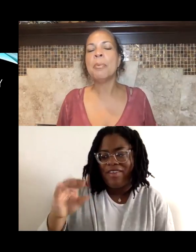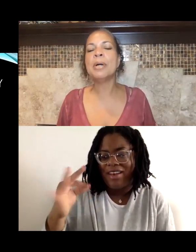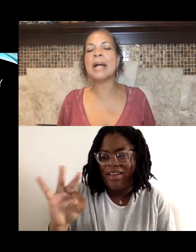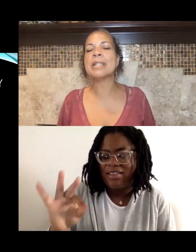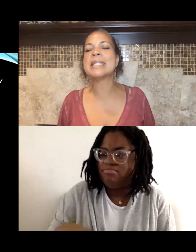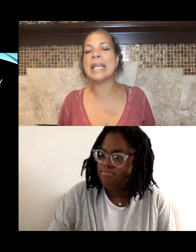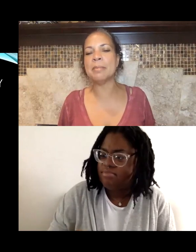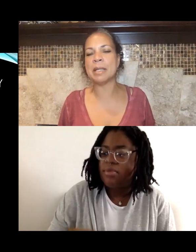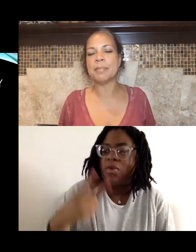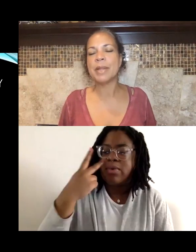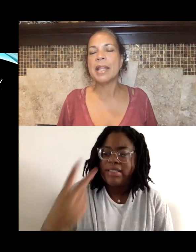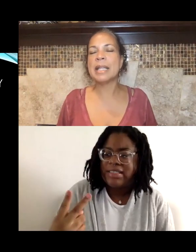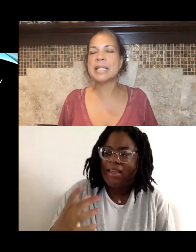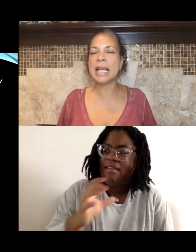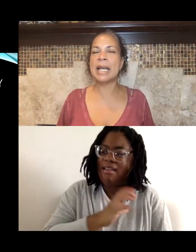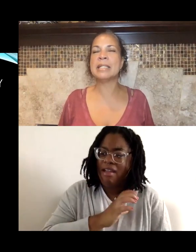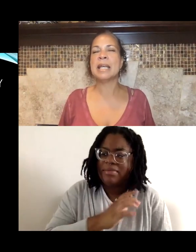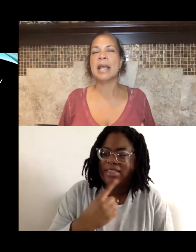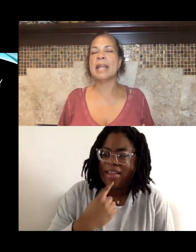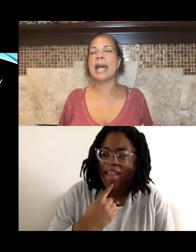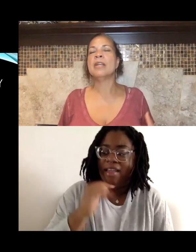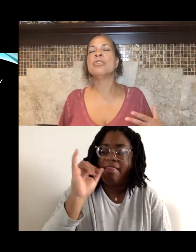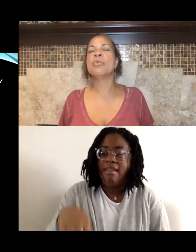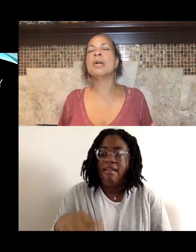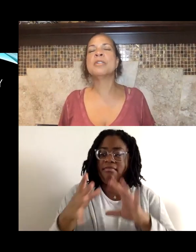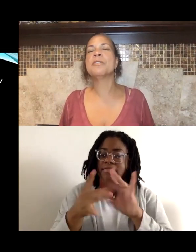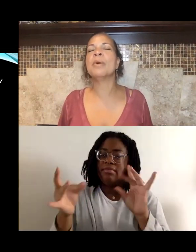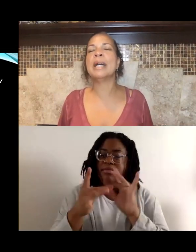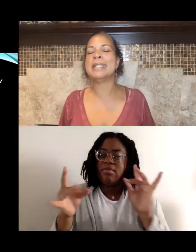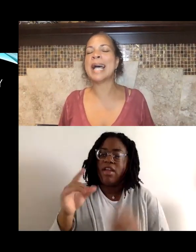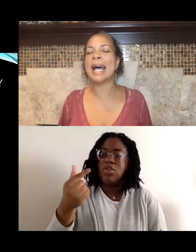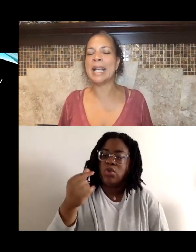put out a statement that says that George Floyd died,